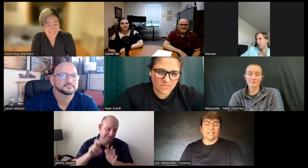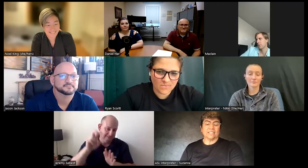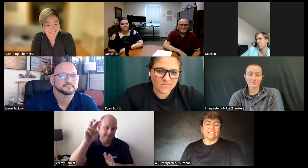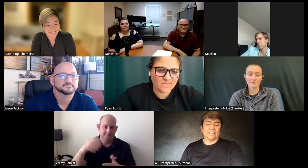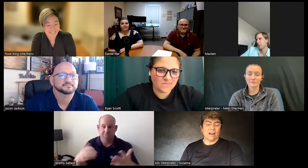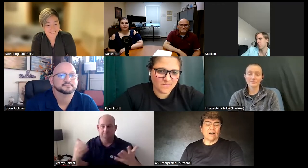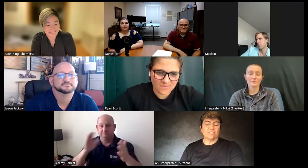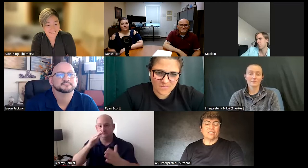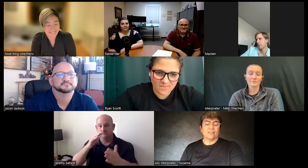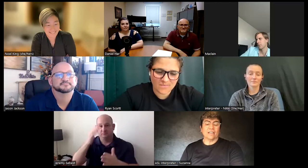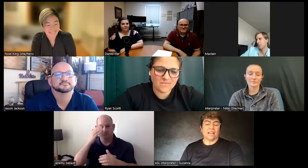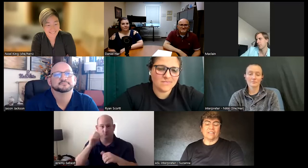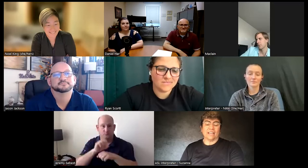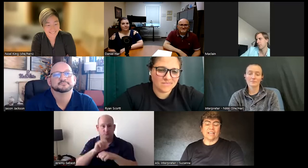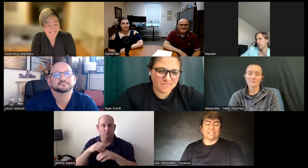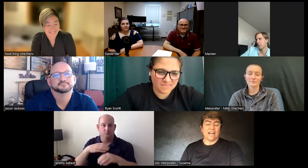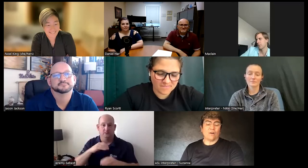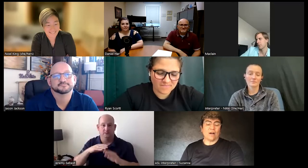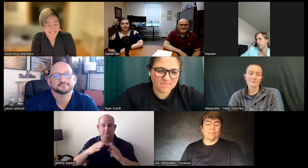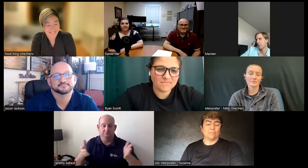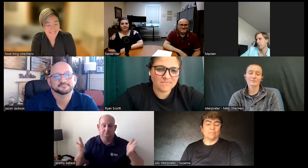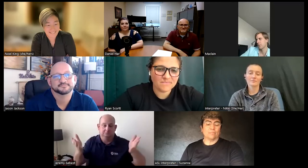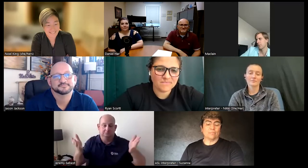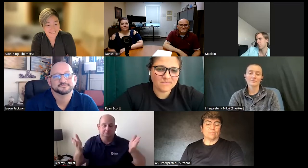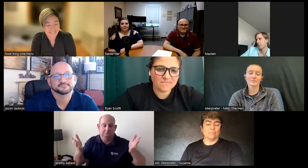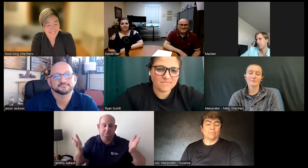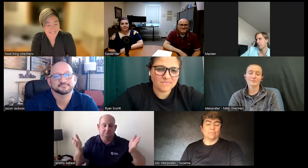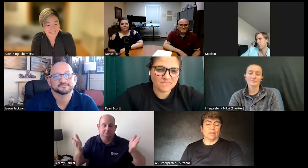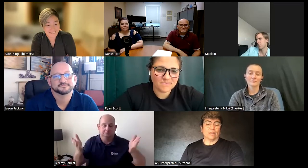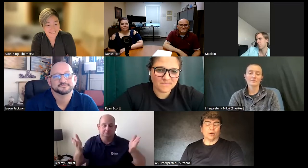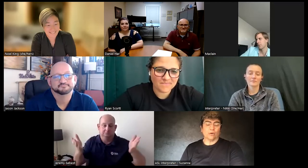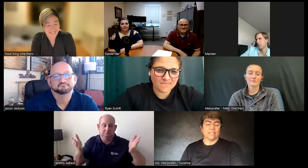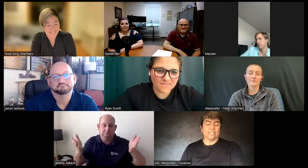classes at Harvard and that's how I progressed in my job you never know